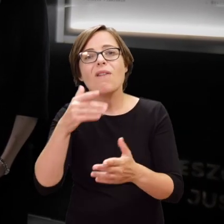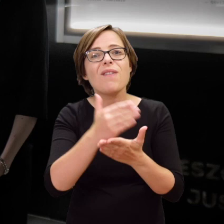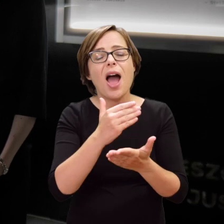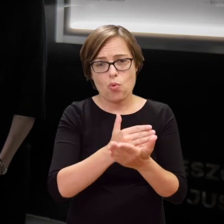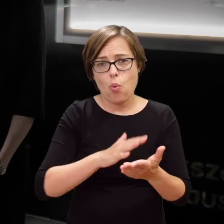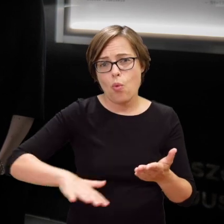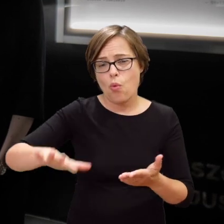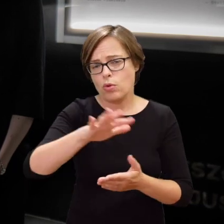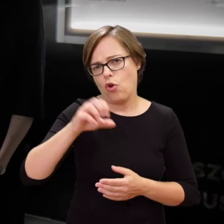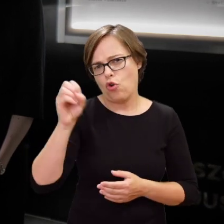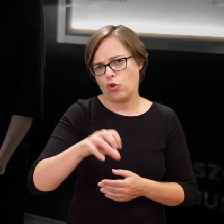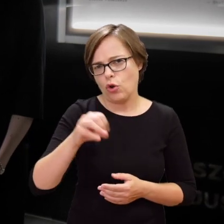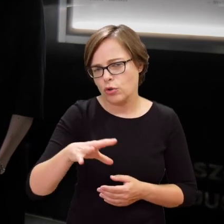deteriorate from one week to another, from one month to another.